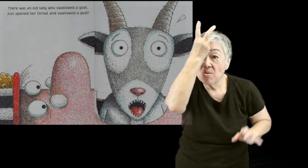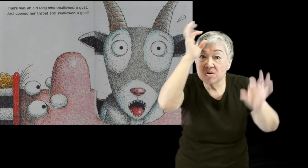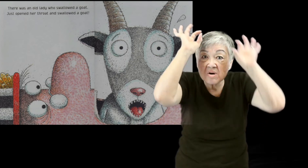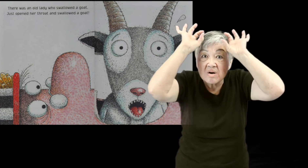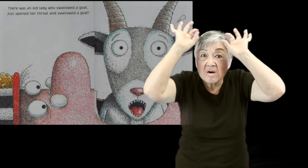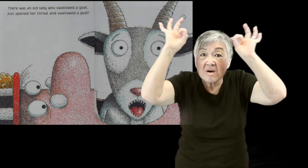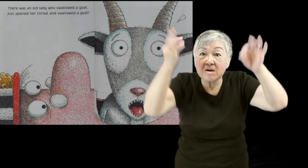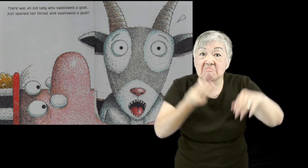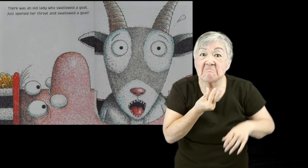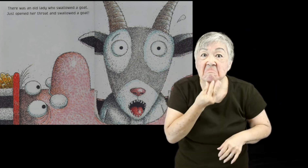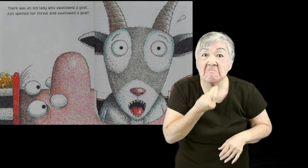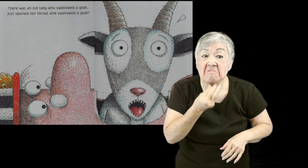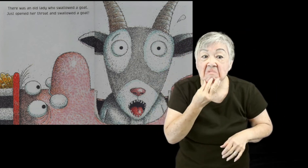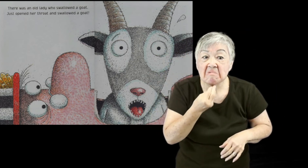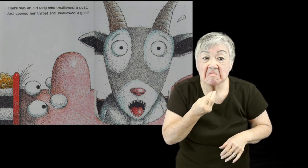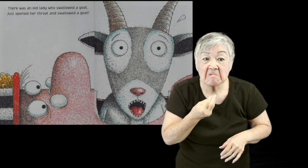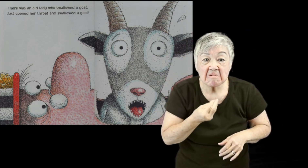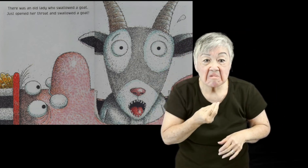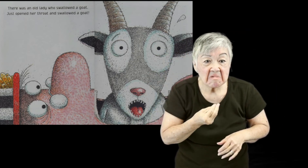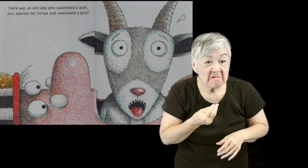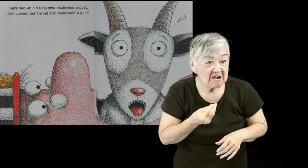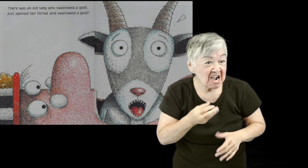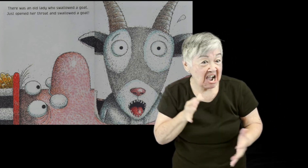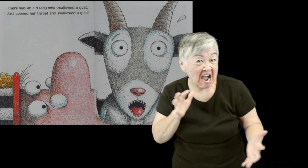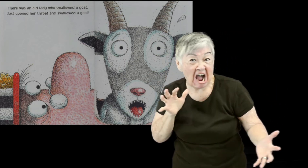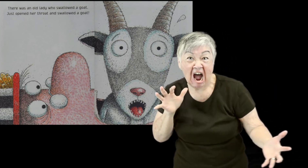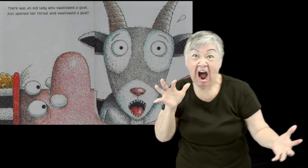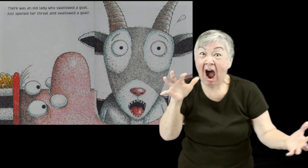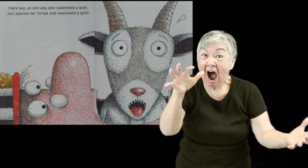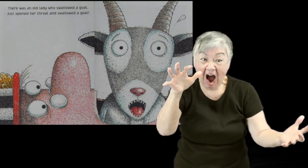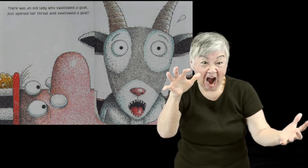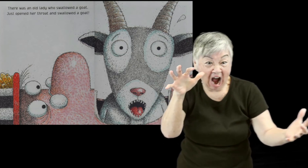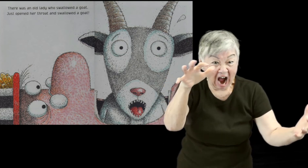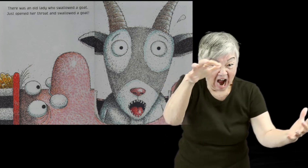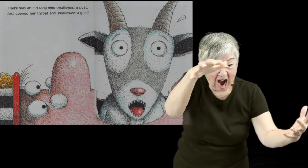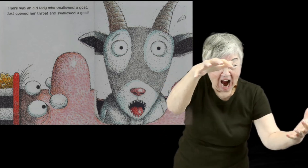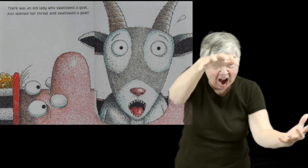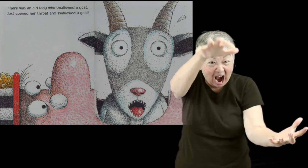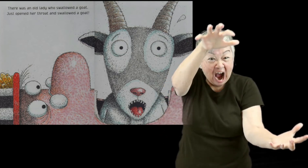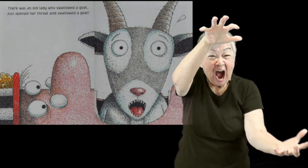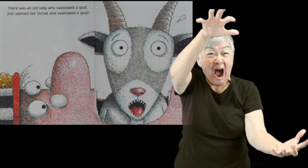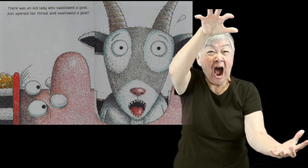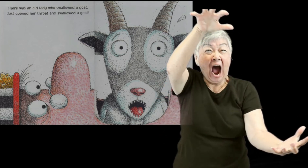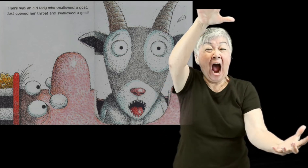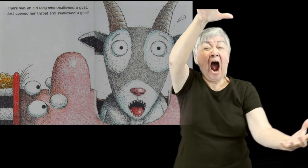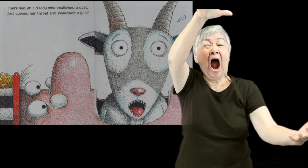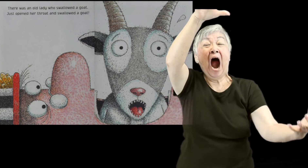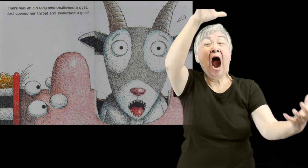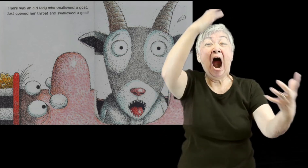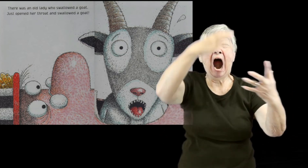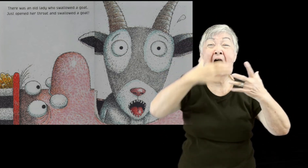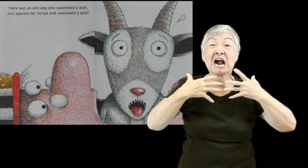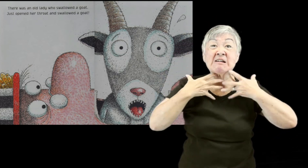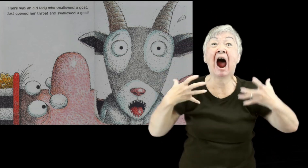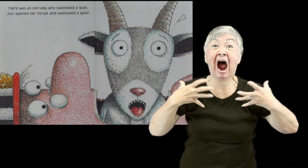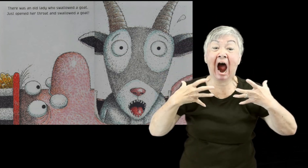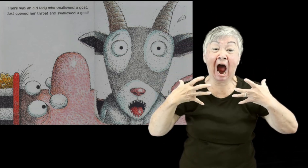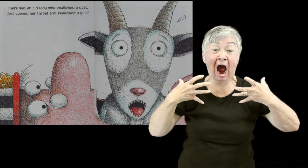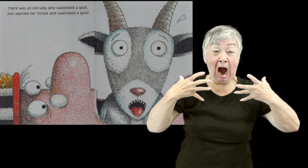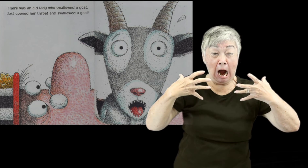who swallowed a goat. Just opened her throat and swallowed a goat!